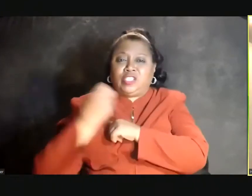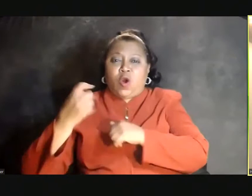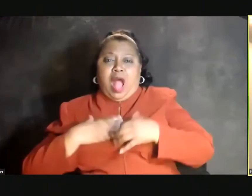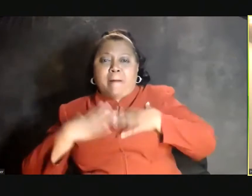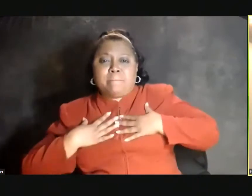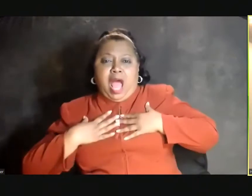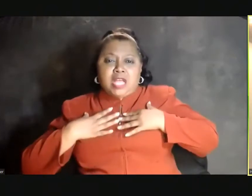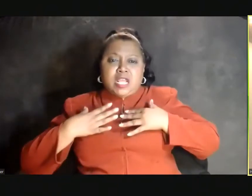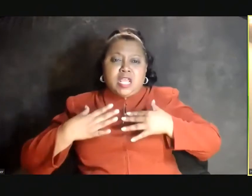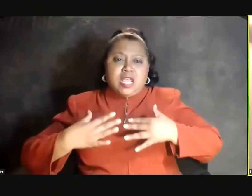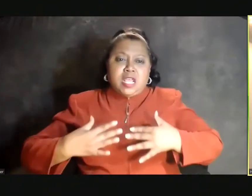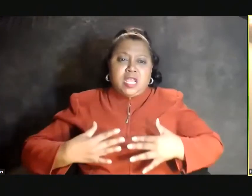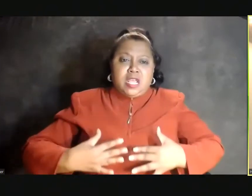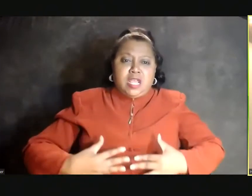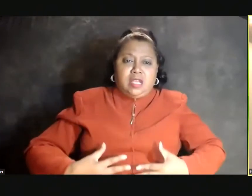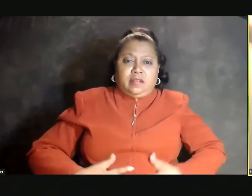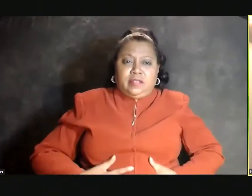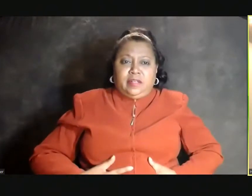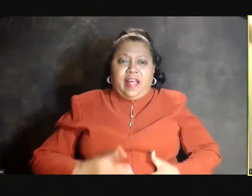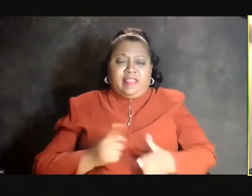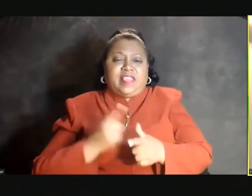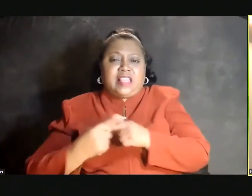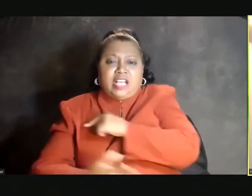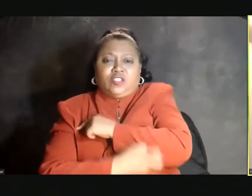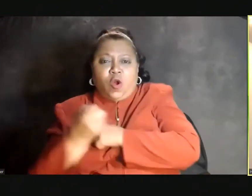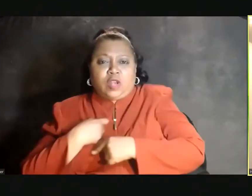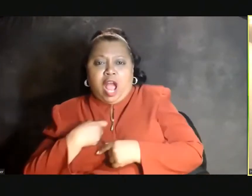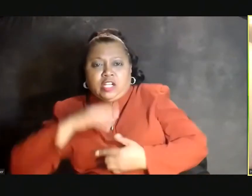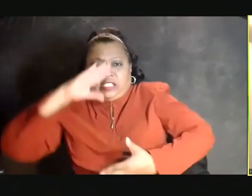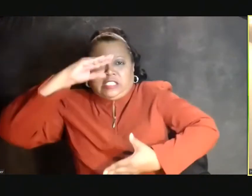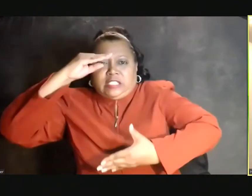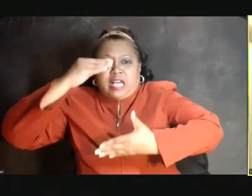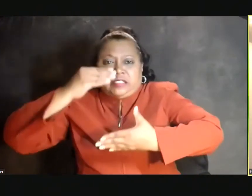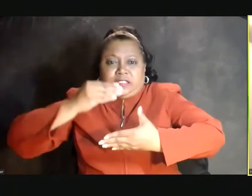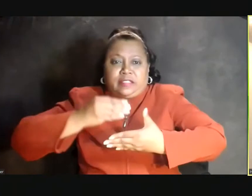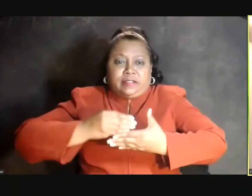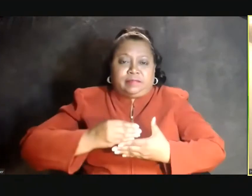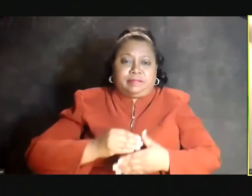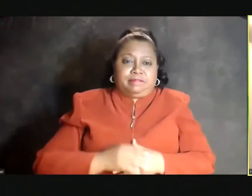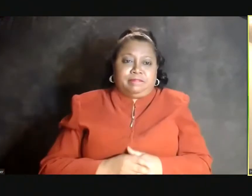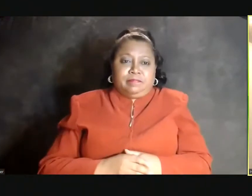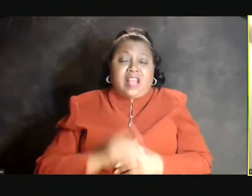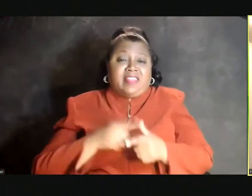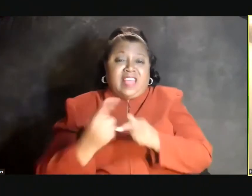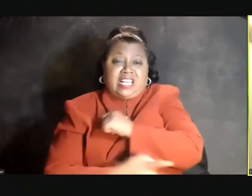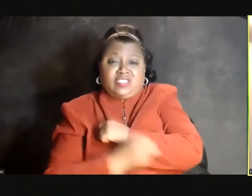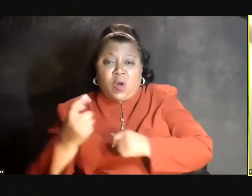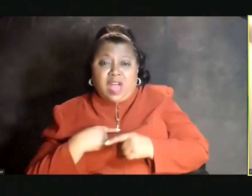(SINGING) I can't cry no more. (SINGING) Then they stole our sons. (SINGING) I can't cry no more. (SINGING) Then they stole our gods.